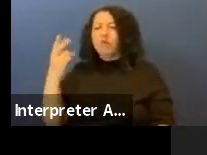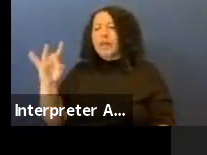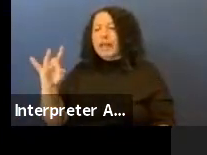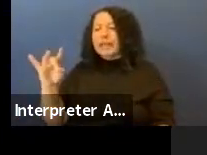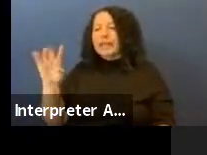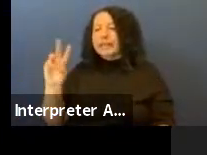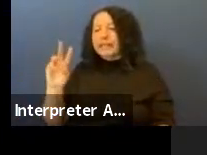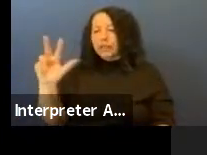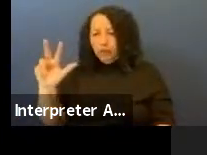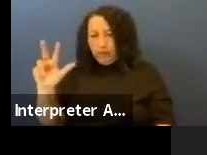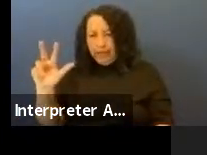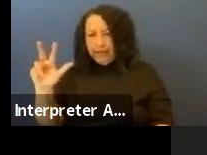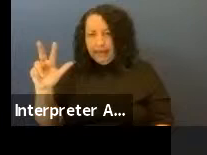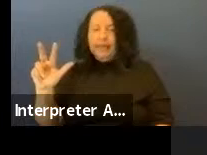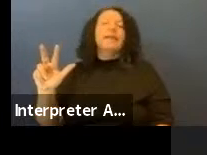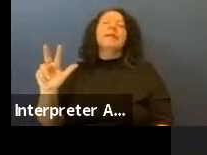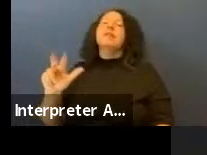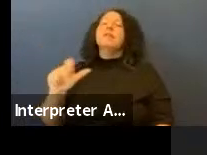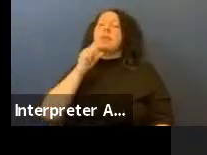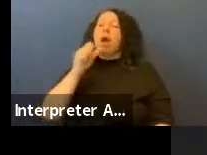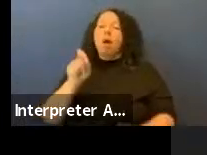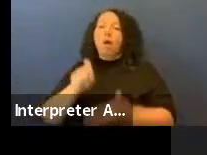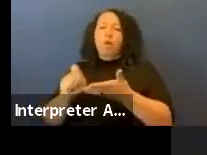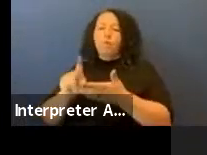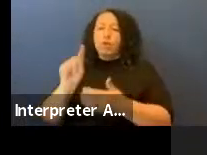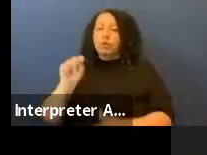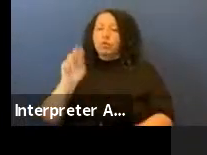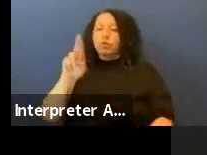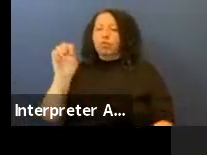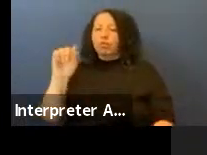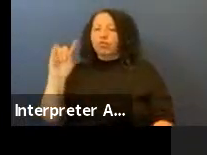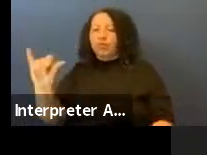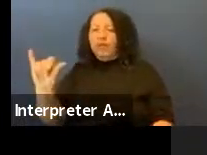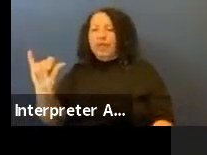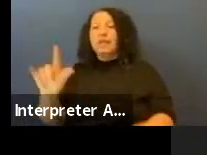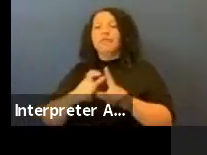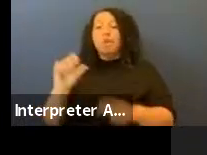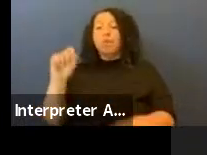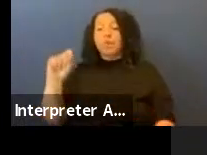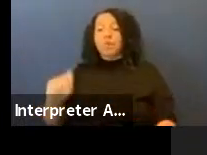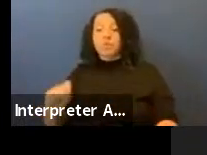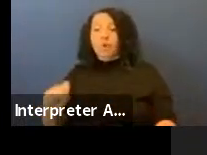of the unwritten treaty amongst the Southern Plains